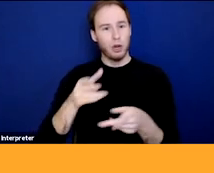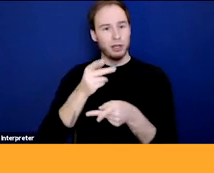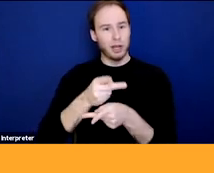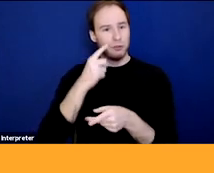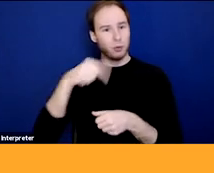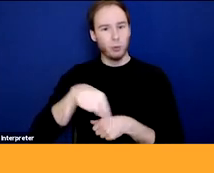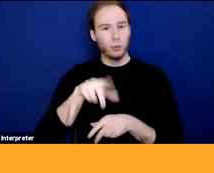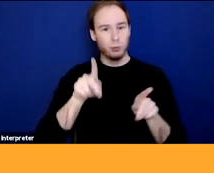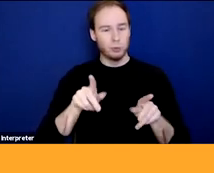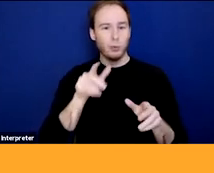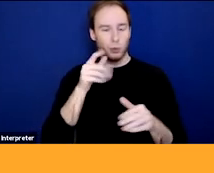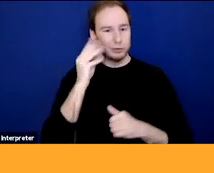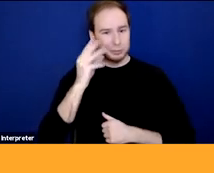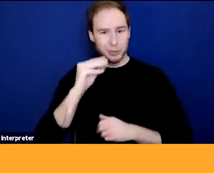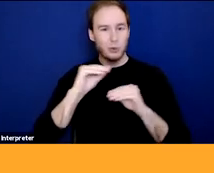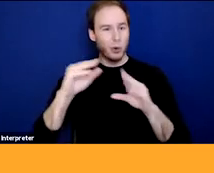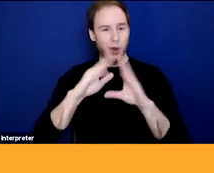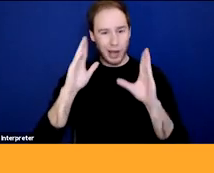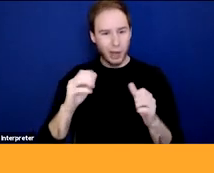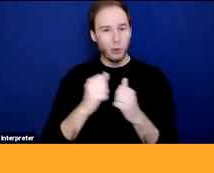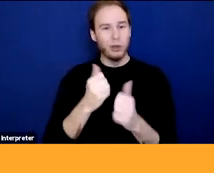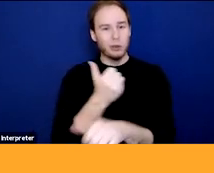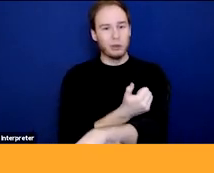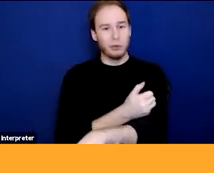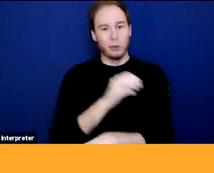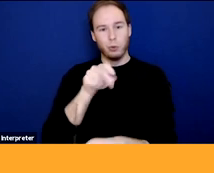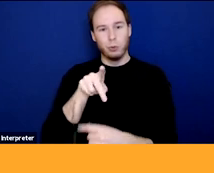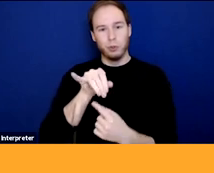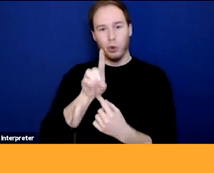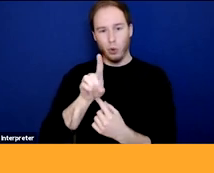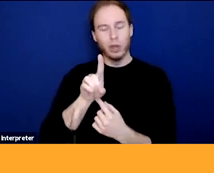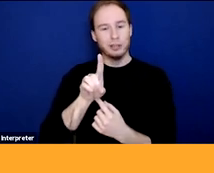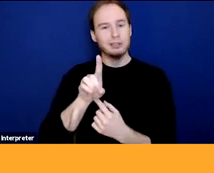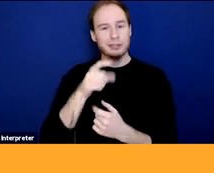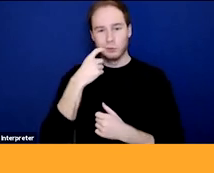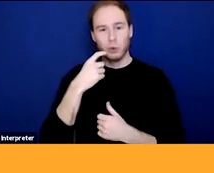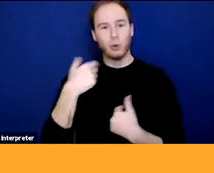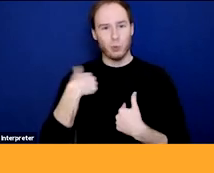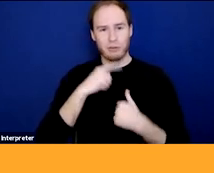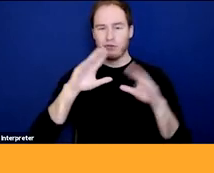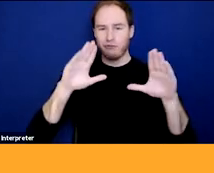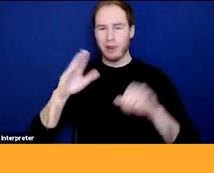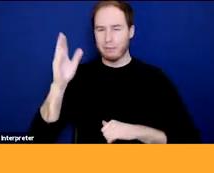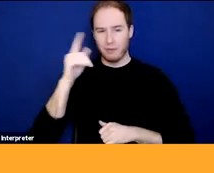and Opioid Use Disorder." We are joined by a wonderful panel. We're gonna have a great 90 minutes together today.